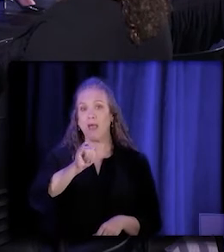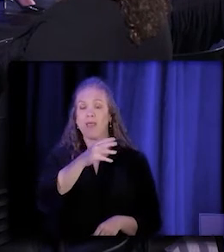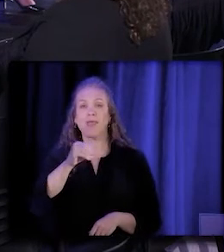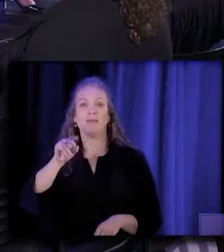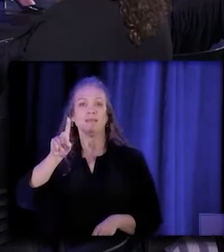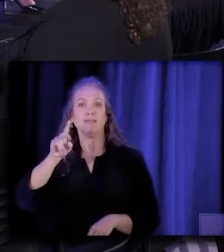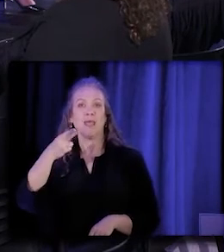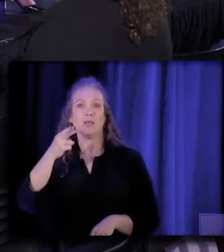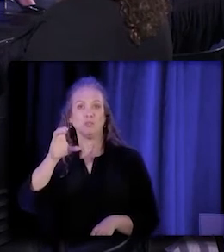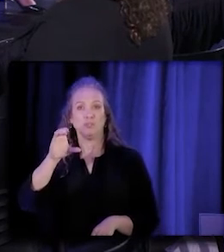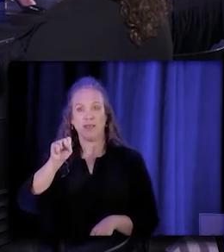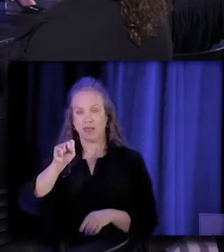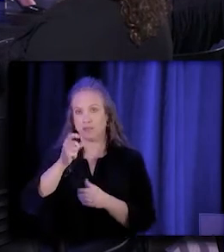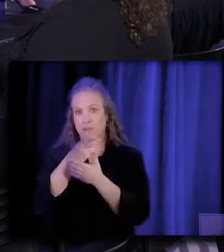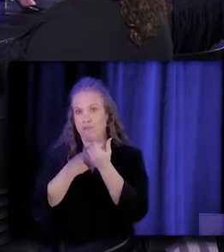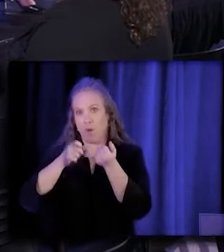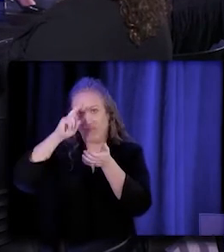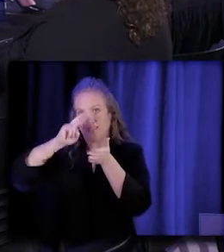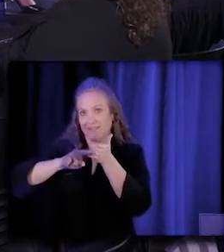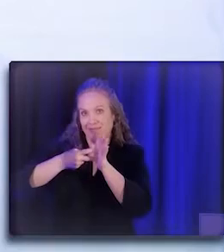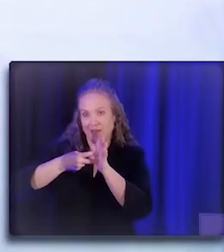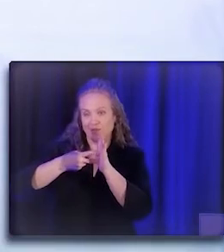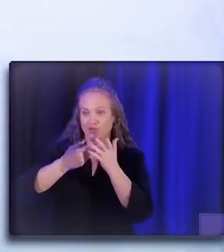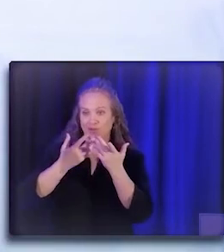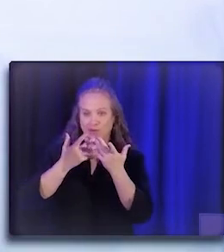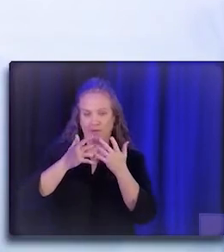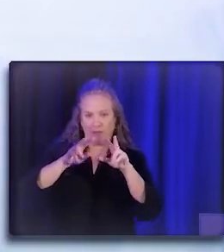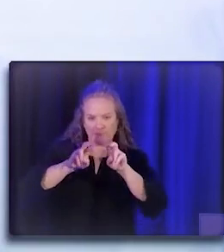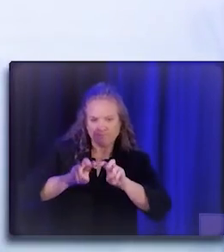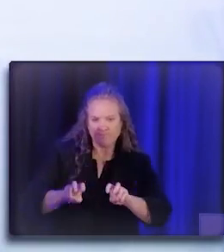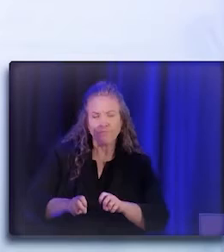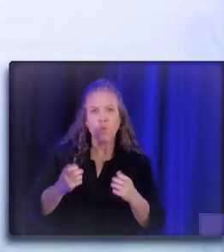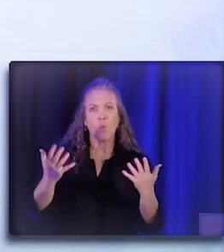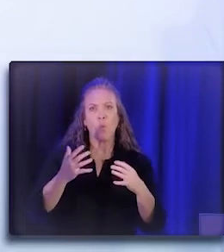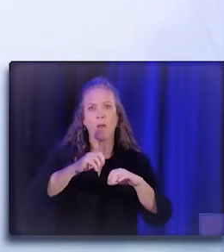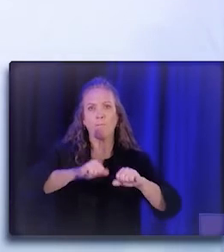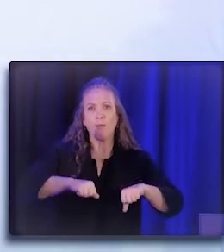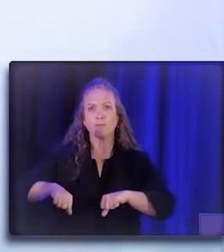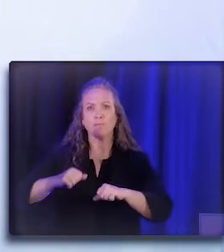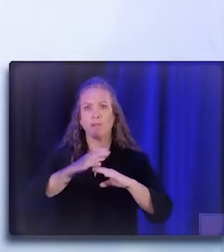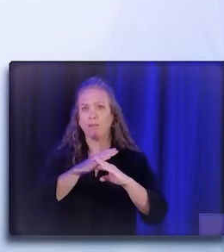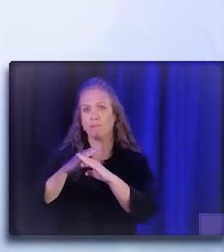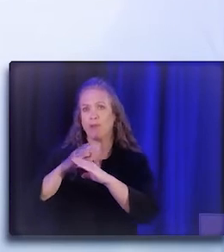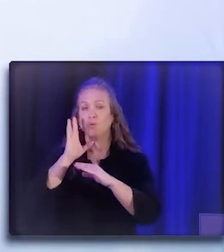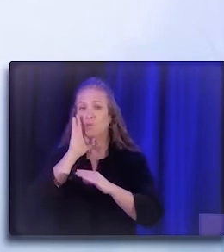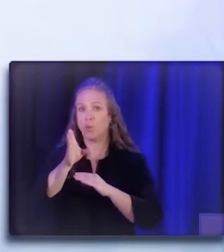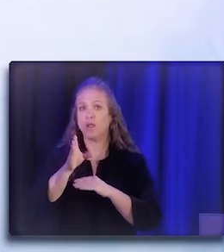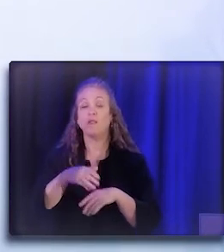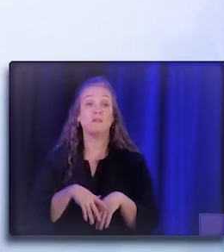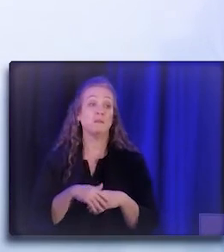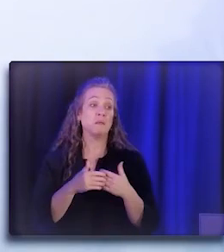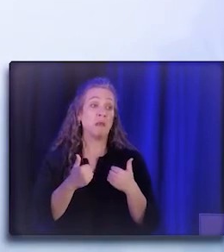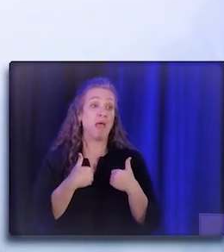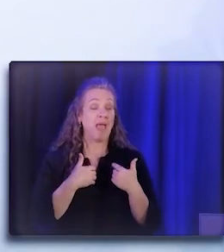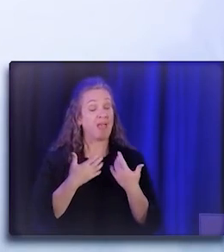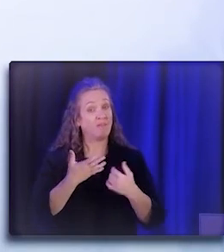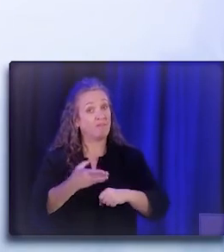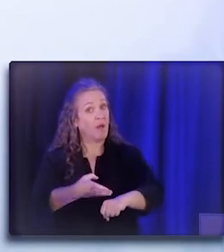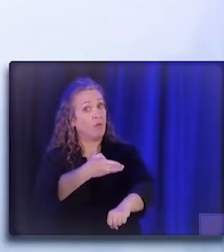about thinking about the potential barriers. We all know that there's a ways to go and there's other things that we have to circumvent